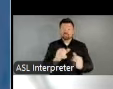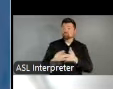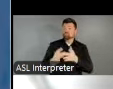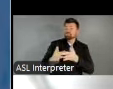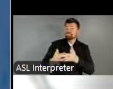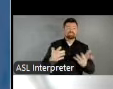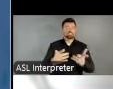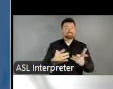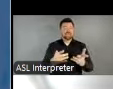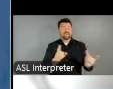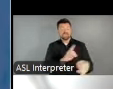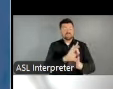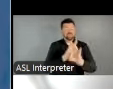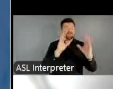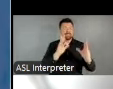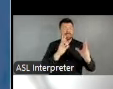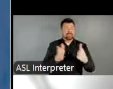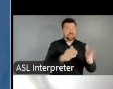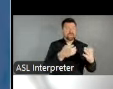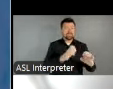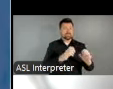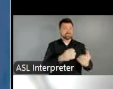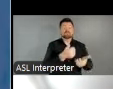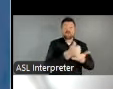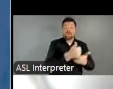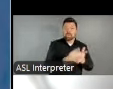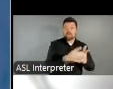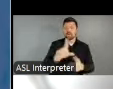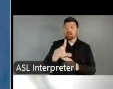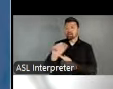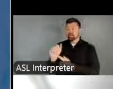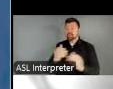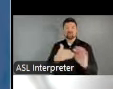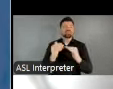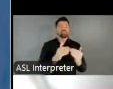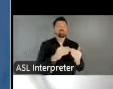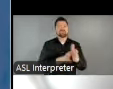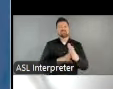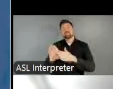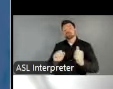efforts. LAAs are actively engaged in community development through cross-sector partnerships.